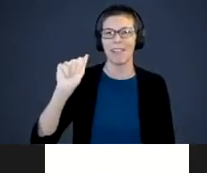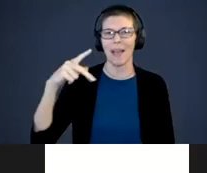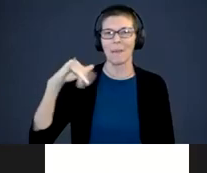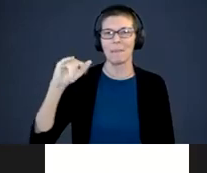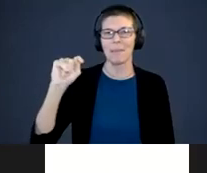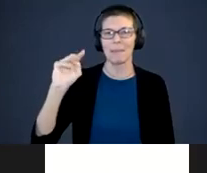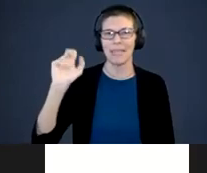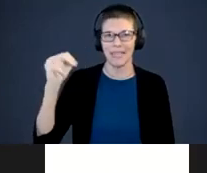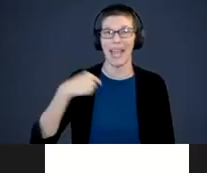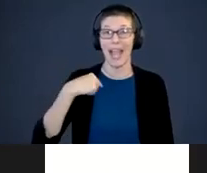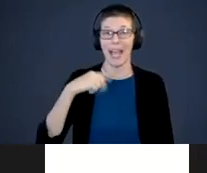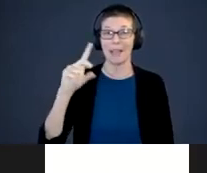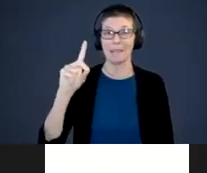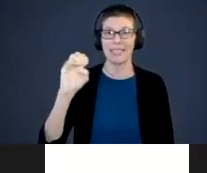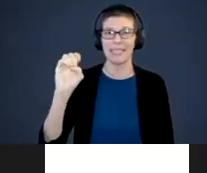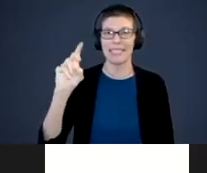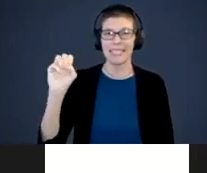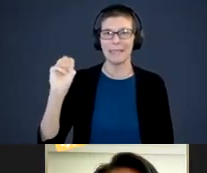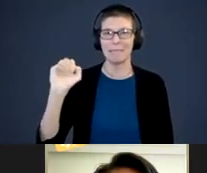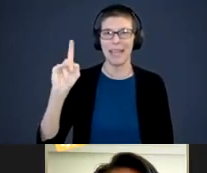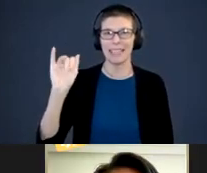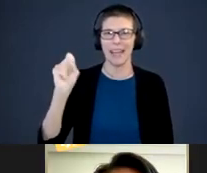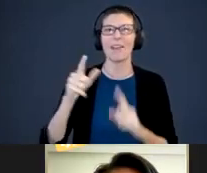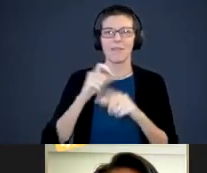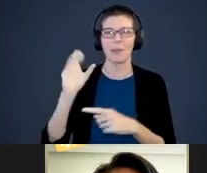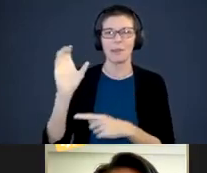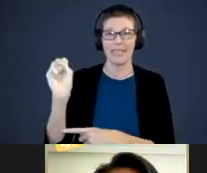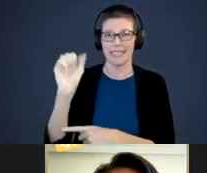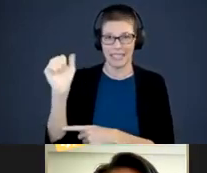I am DeeDee Mikasa from the Comprehensive Services Center. I will be your host for today.